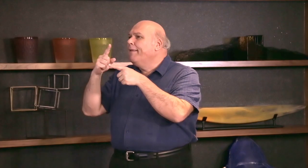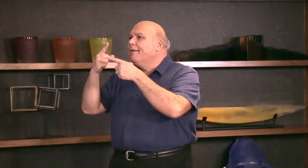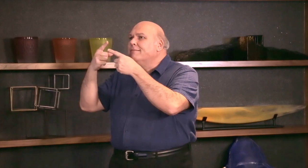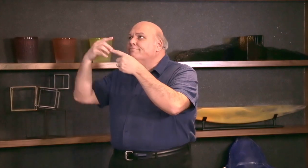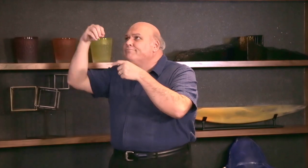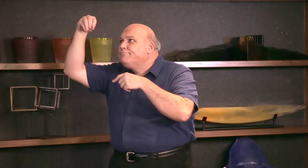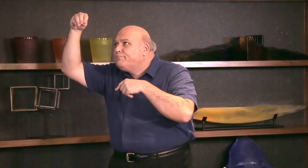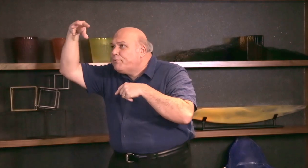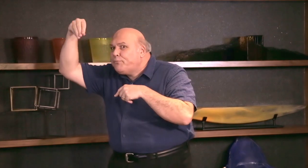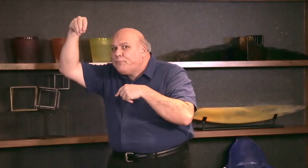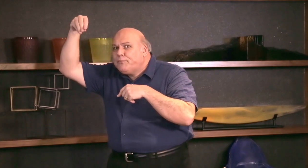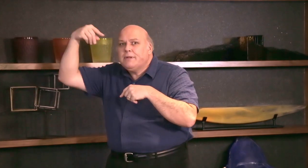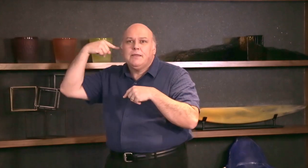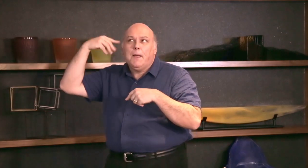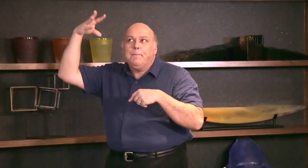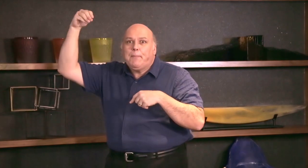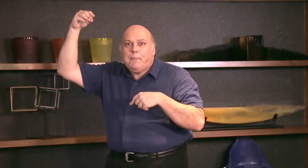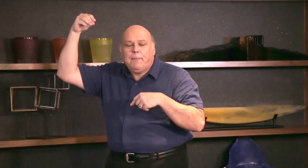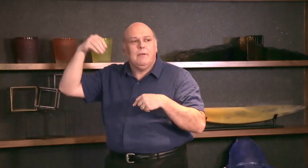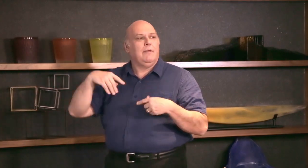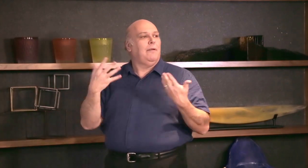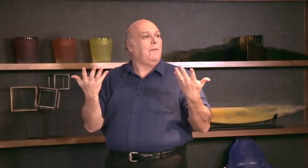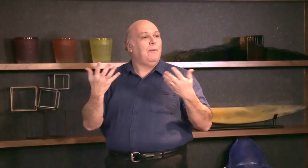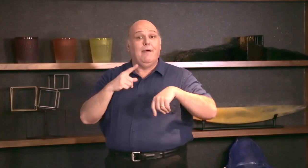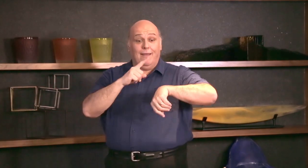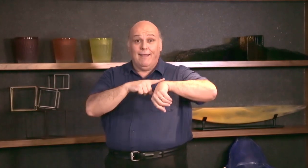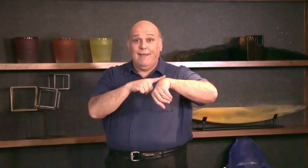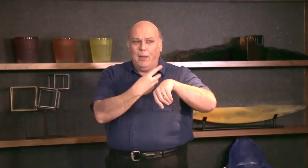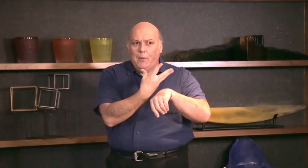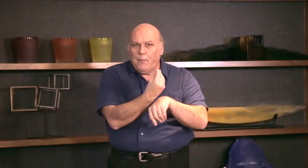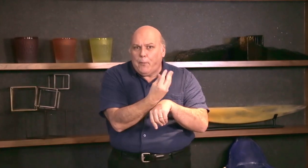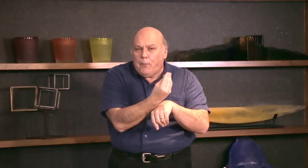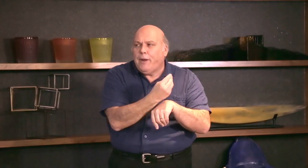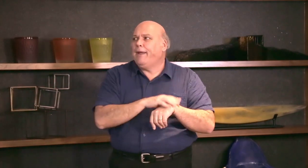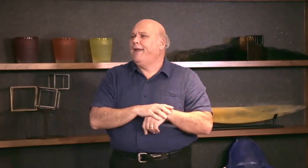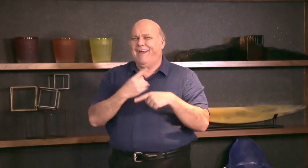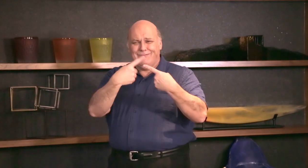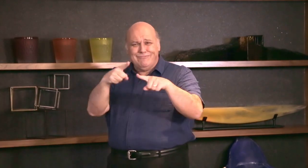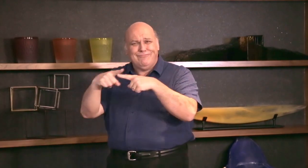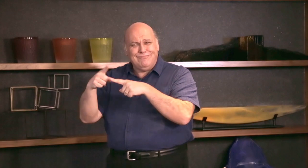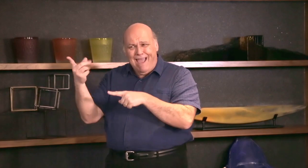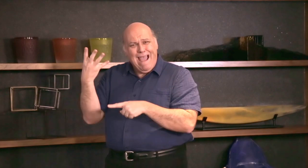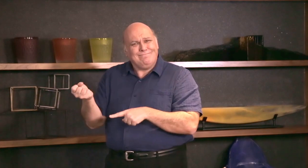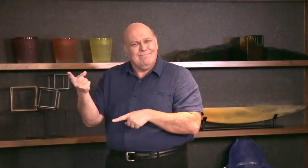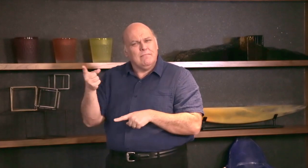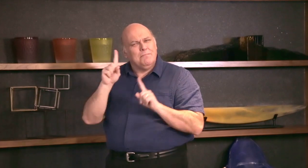be alerted such sound of the alarm of the smoke alarm, the watch and so forth.